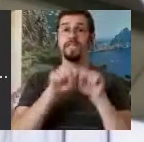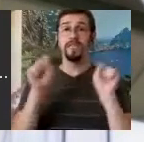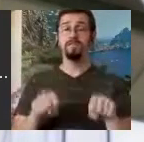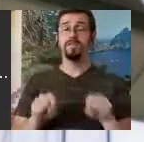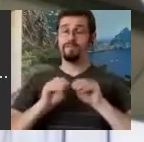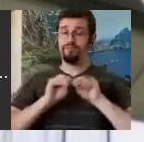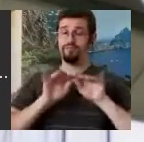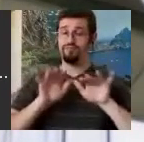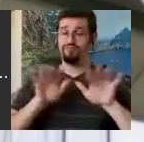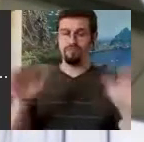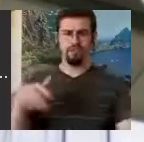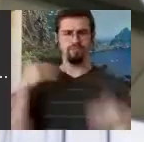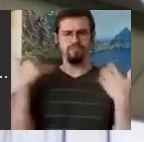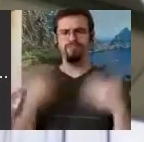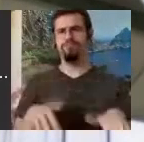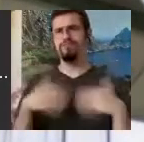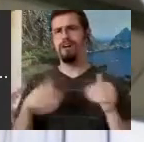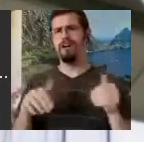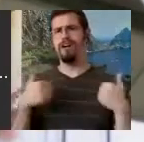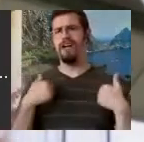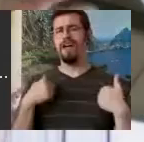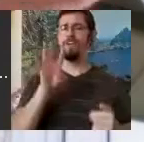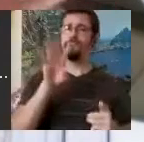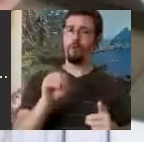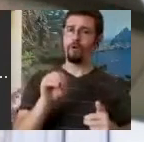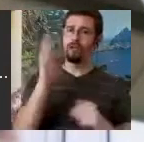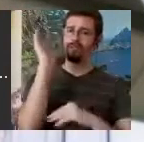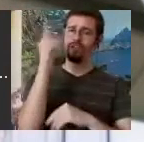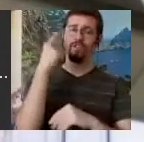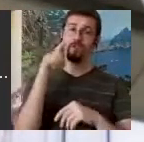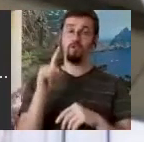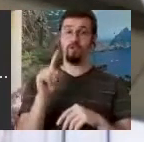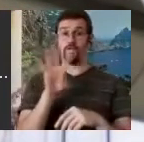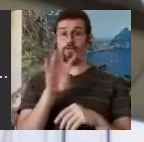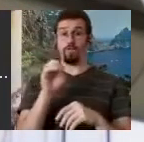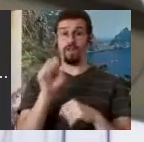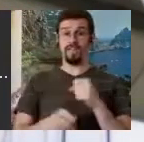for 40 years where this is her birthday everybody I can't believe it and I want